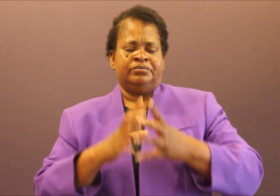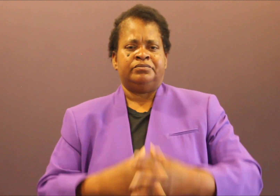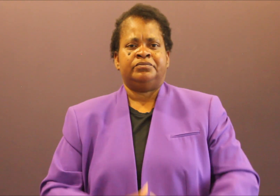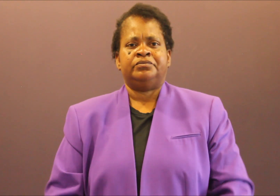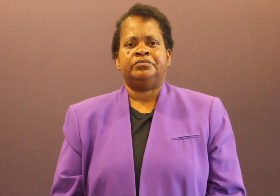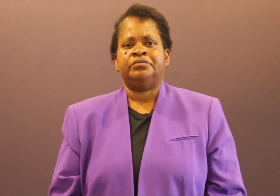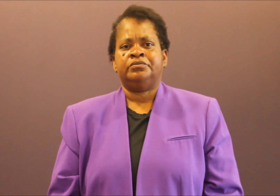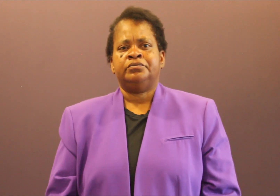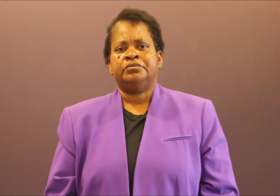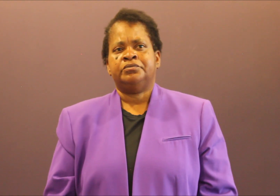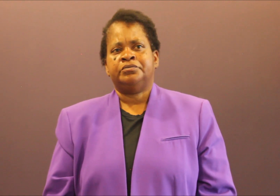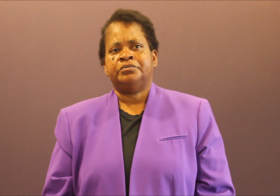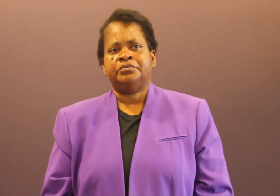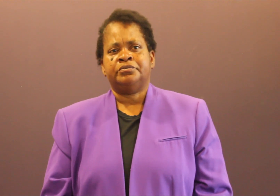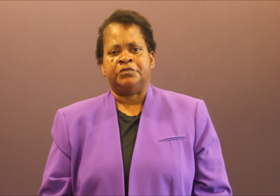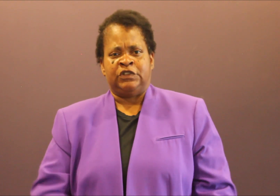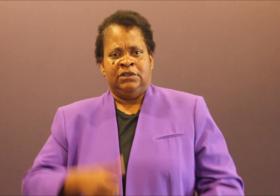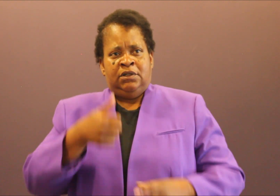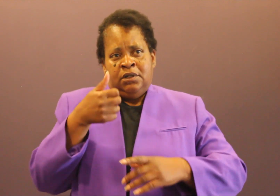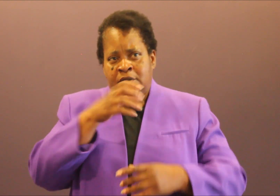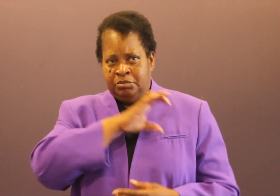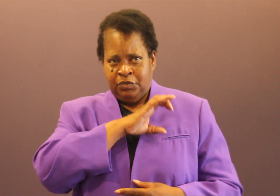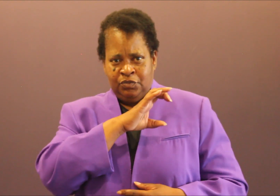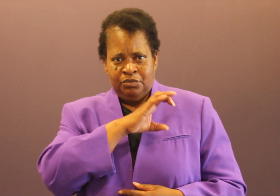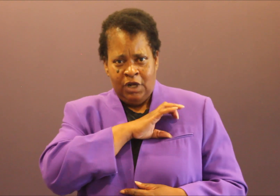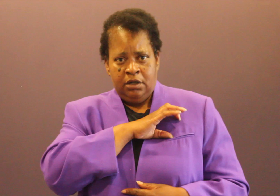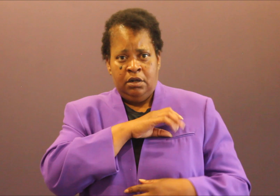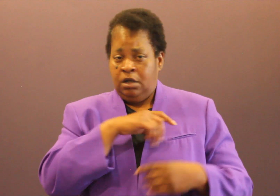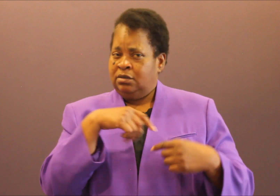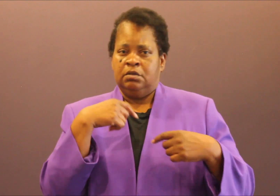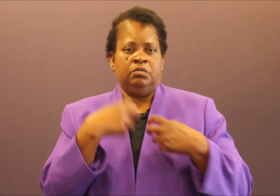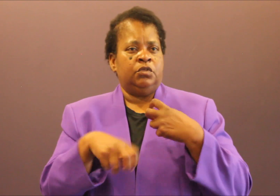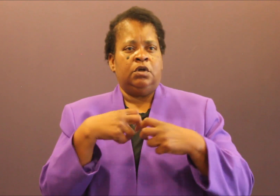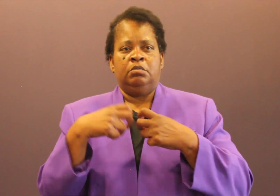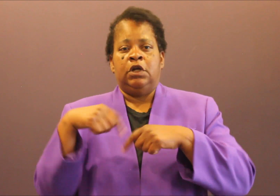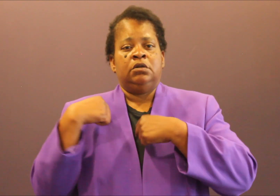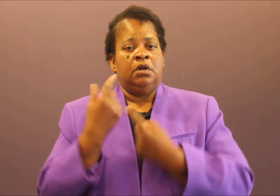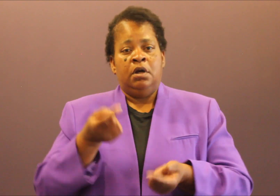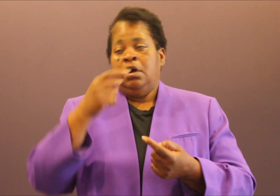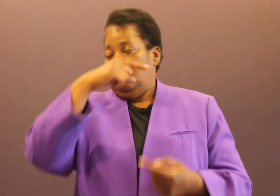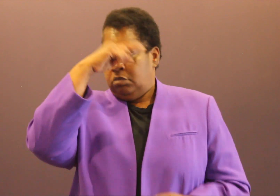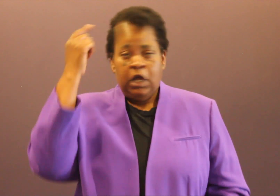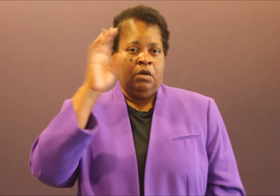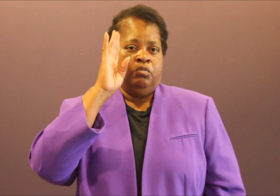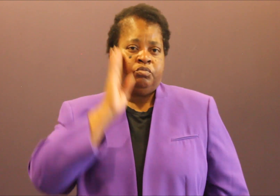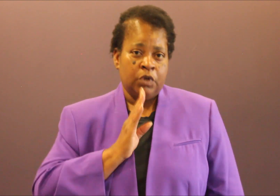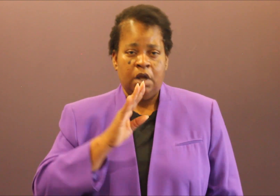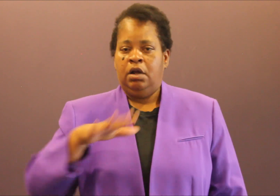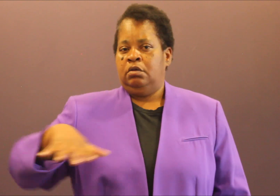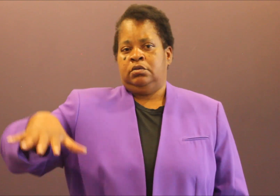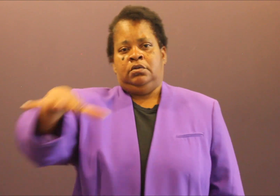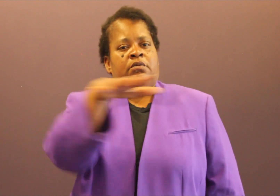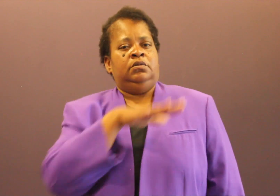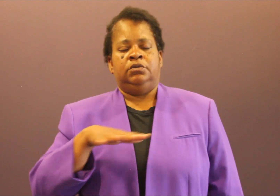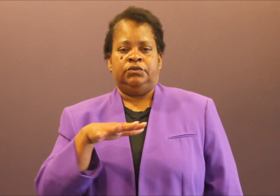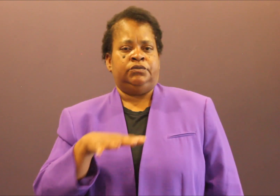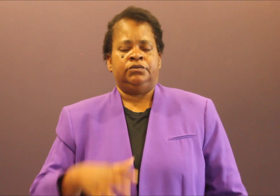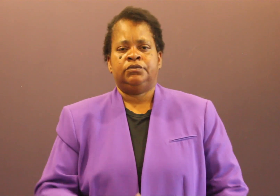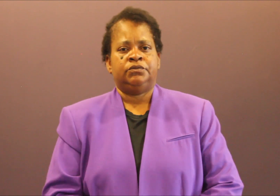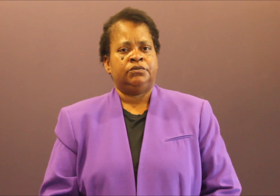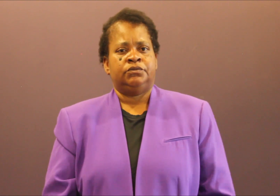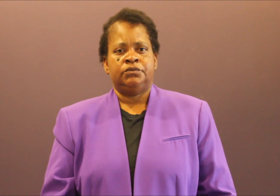We have--the chief said months ago, we're not going to do body cameras. We run